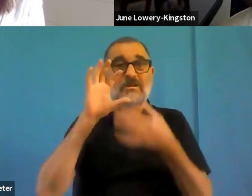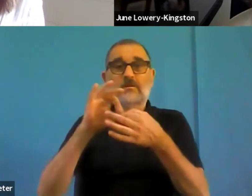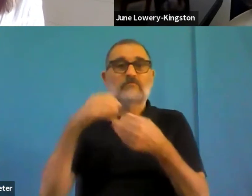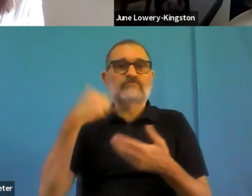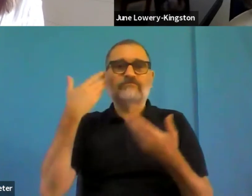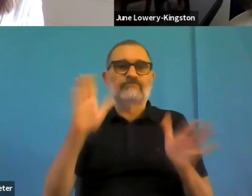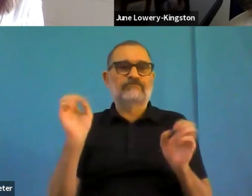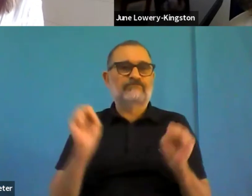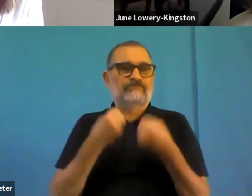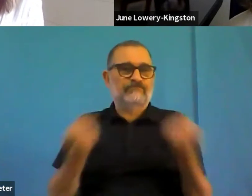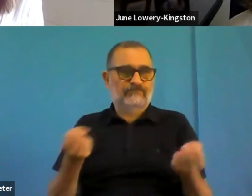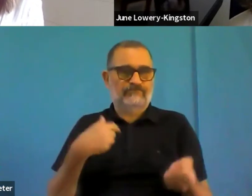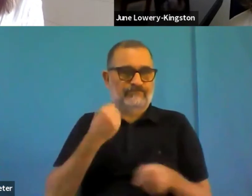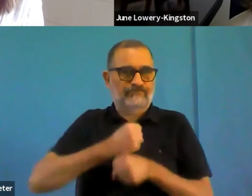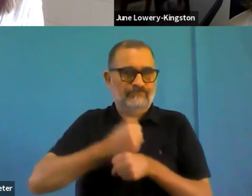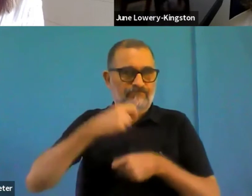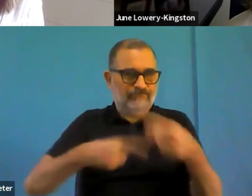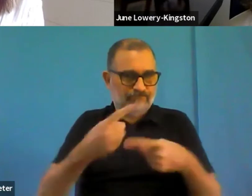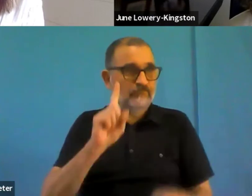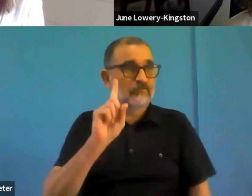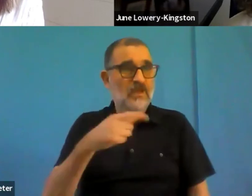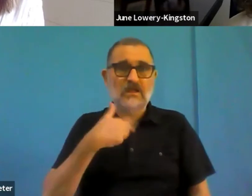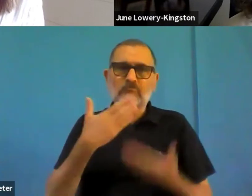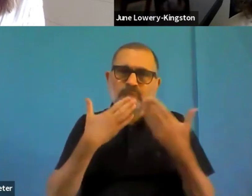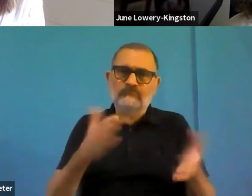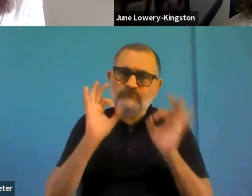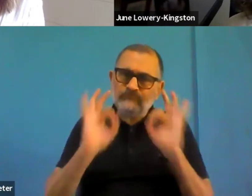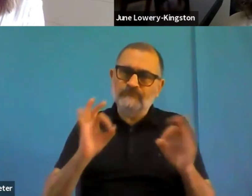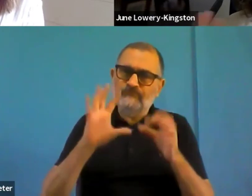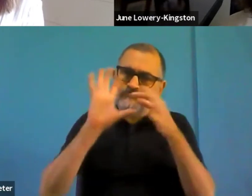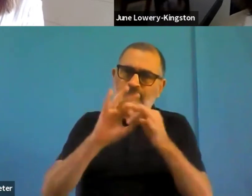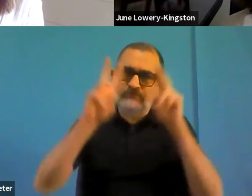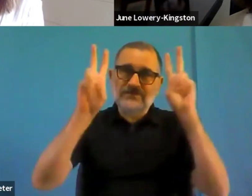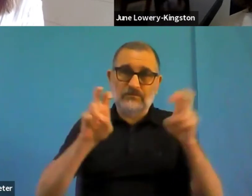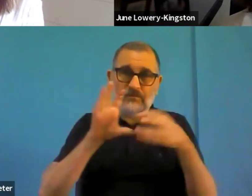And so it was very important to us to me and my team, that we came up with a complimentary